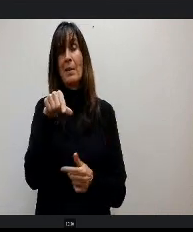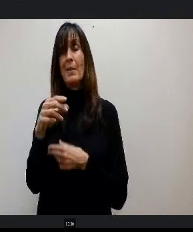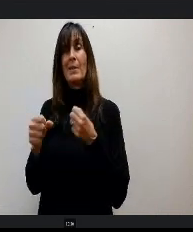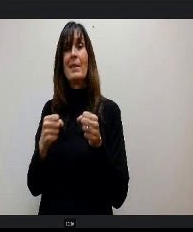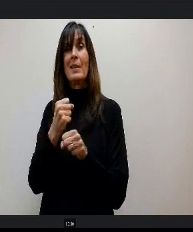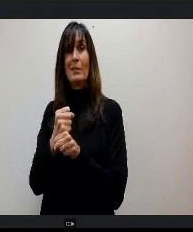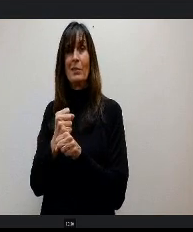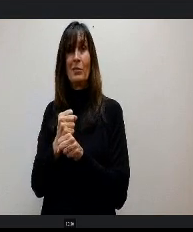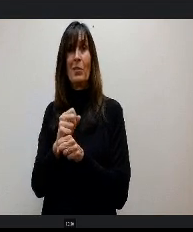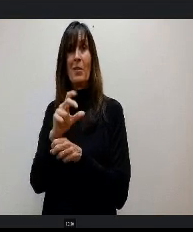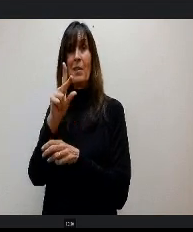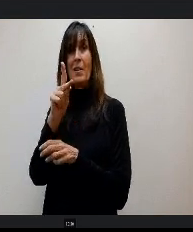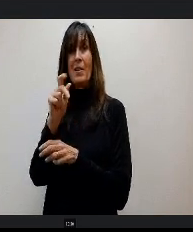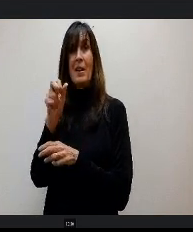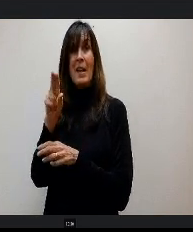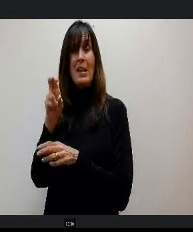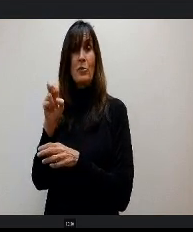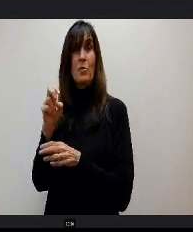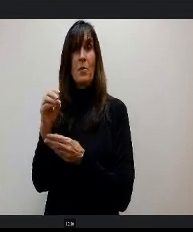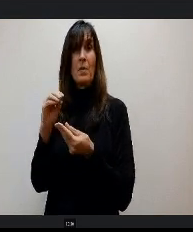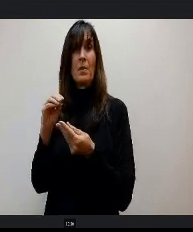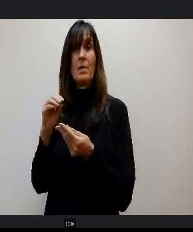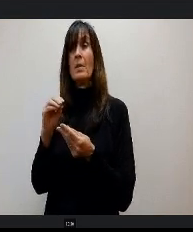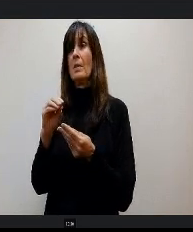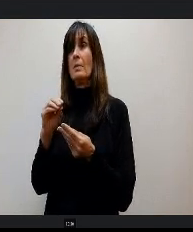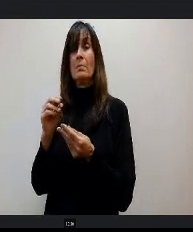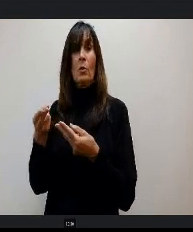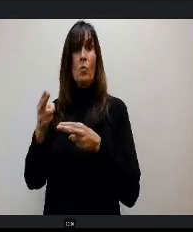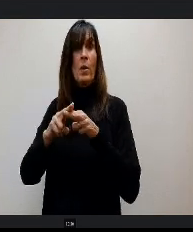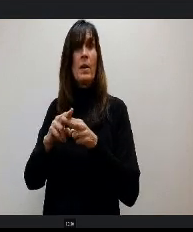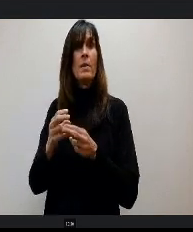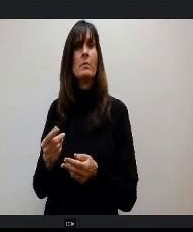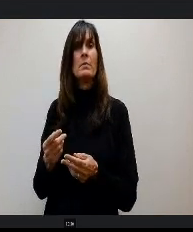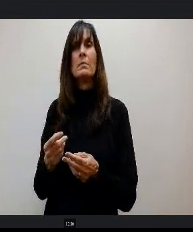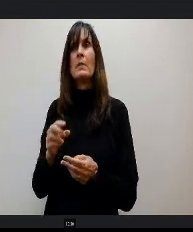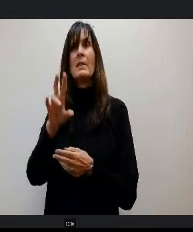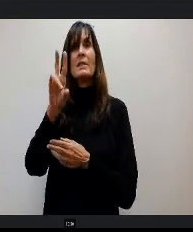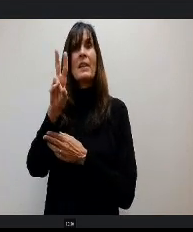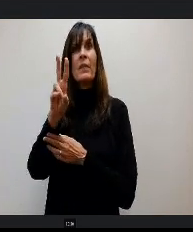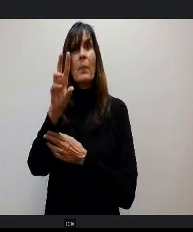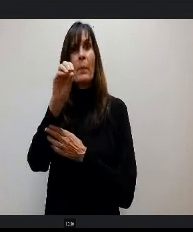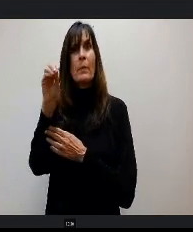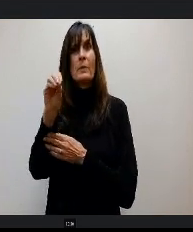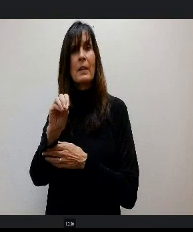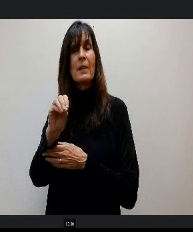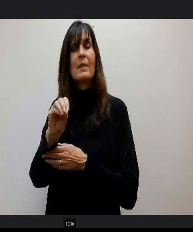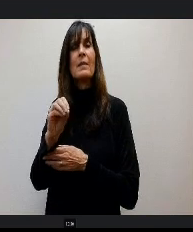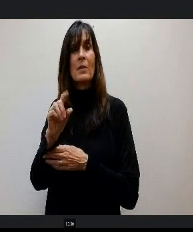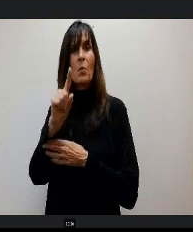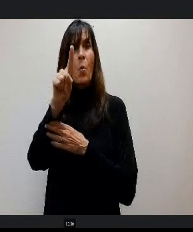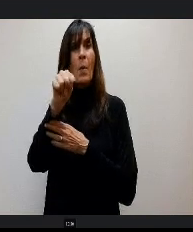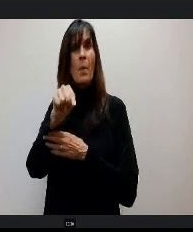Kaiser are going up 7% for next year. That's $1.2 million. We are absorbing that, so